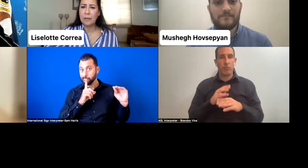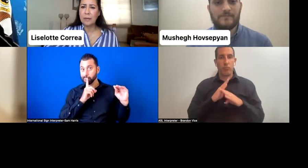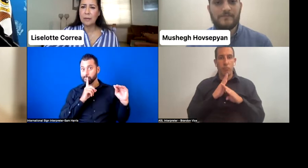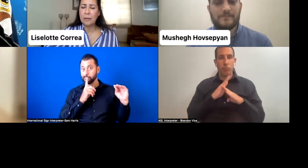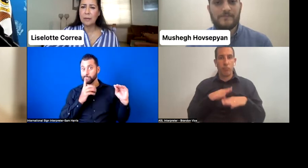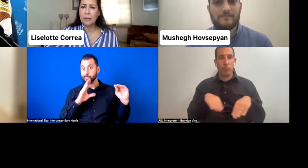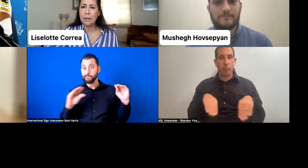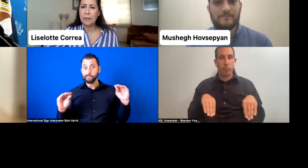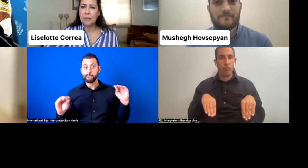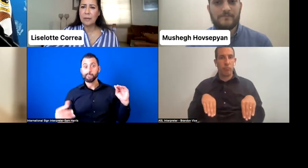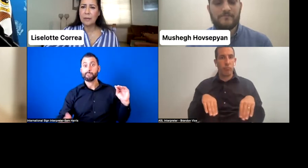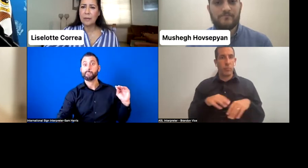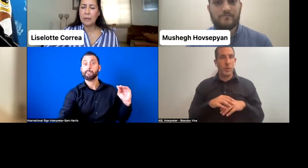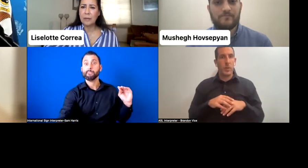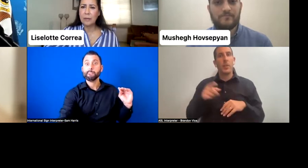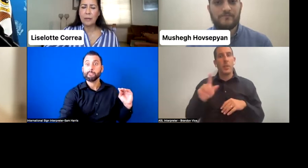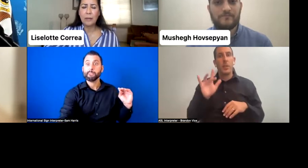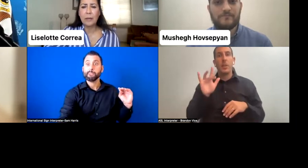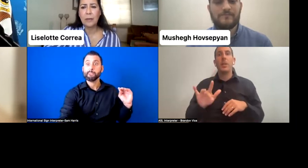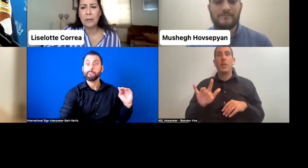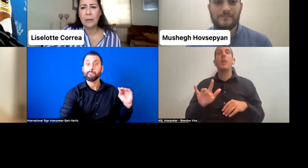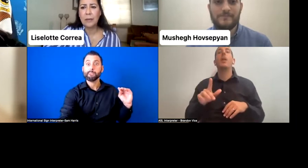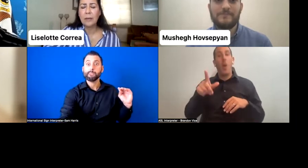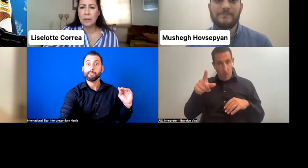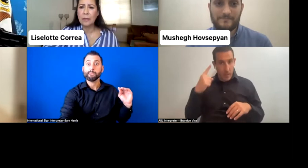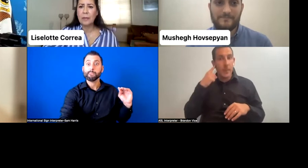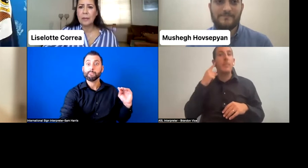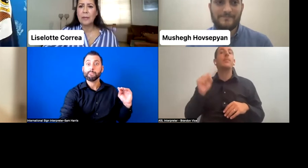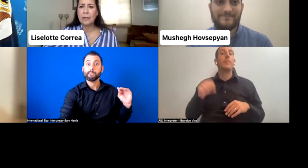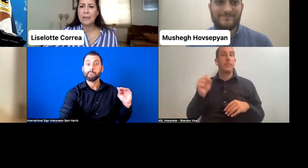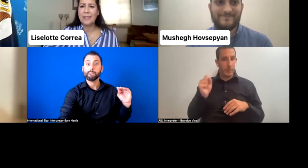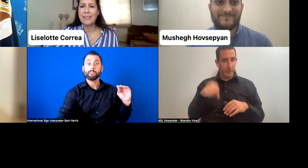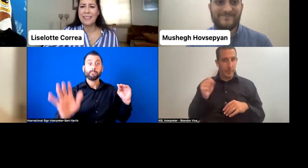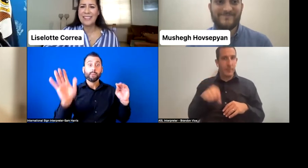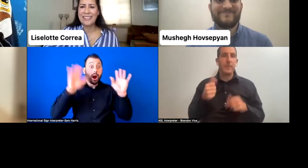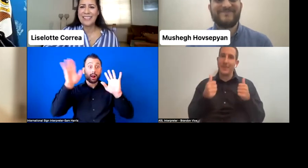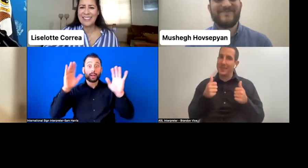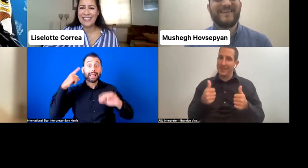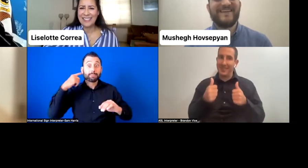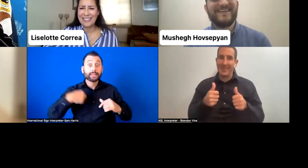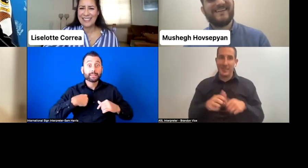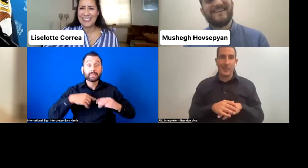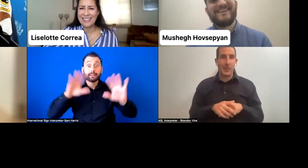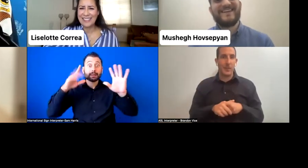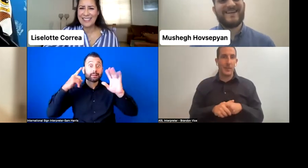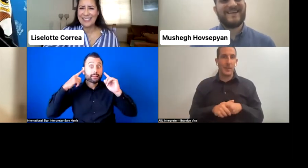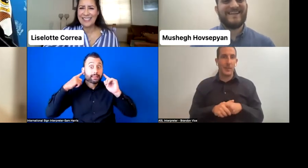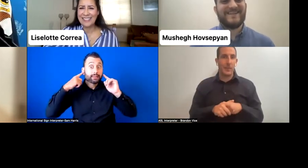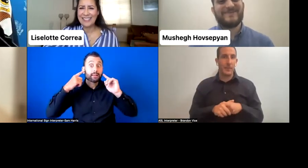I think he needs to be unmuted. OK, can anyone hear me? Yes, beautiful OK. Yes. I apologize. No, no.